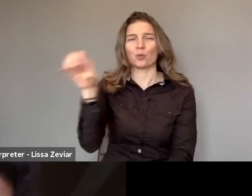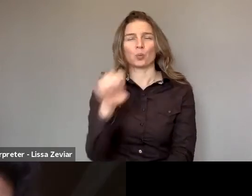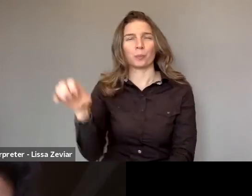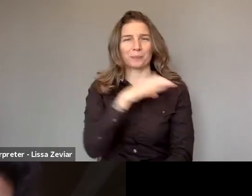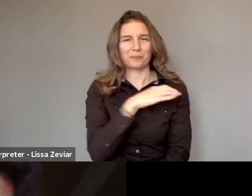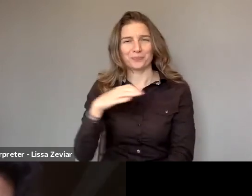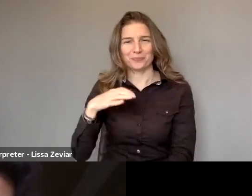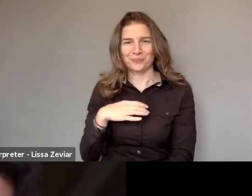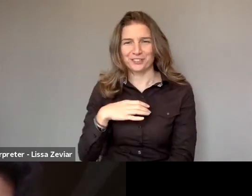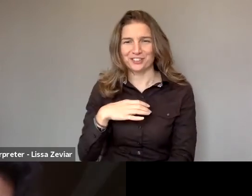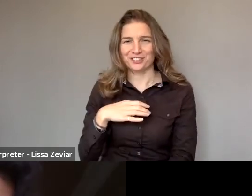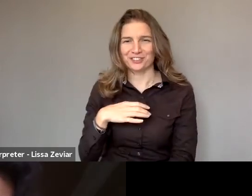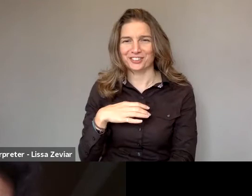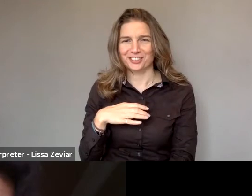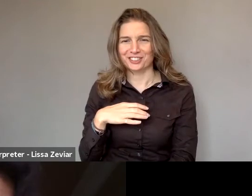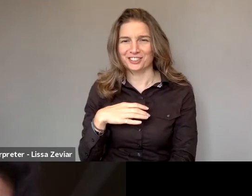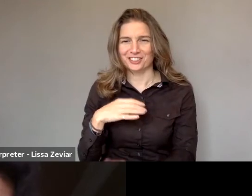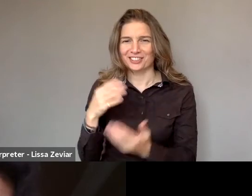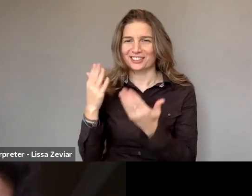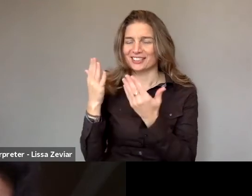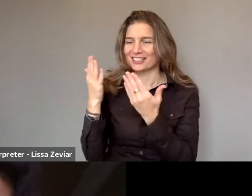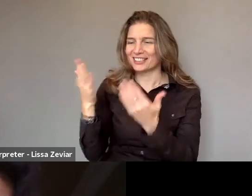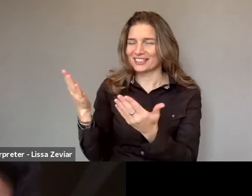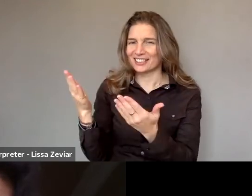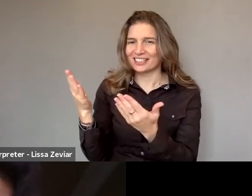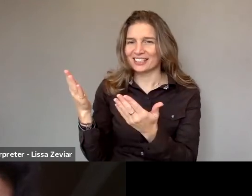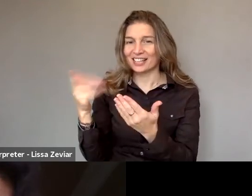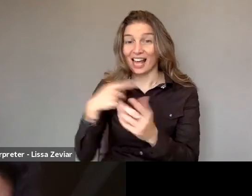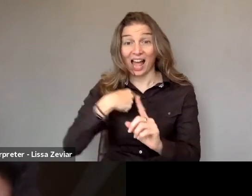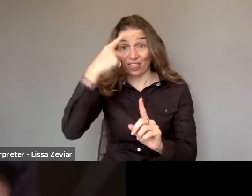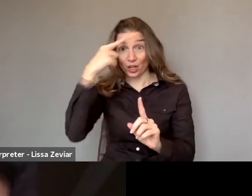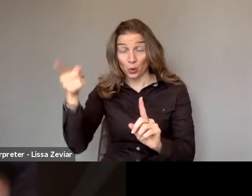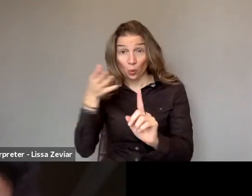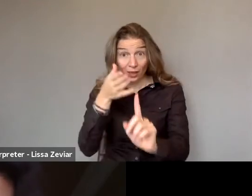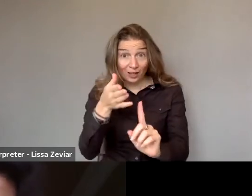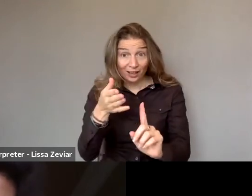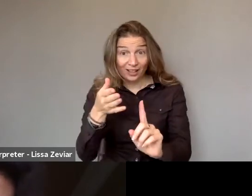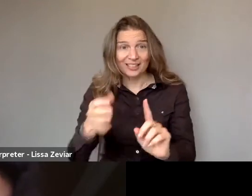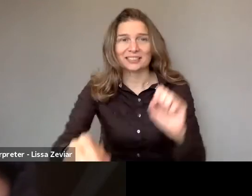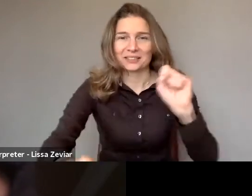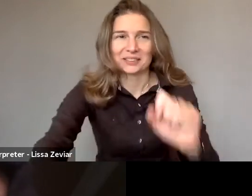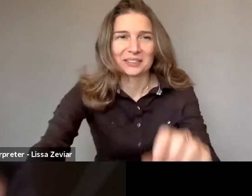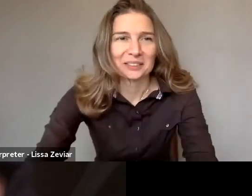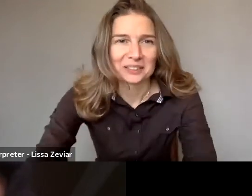I don't know, I'm sure you are already there, are you there? Yes, I'm here.